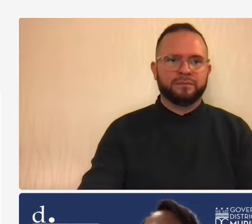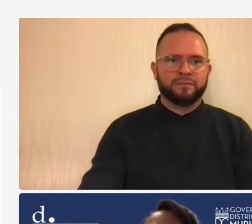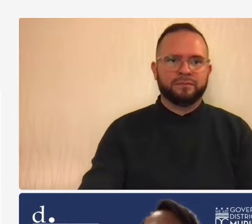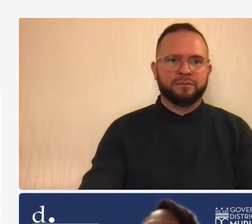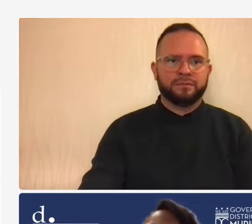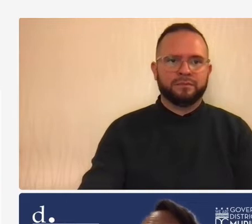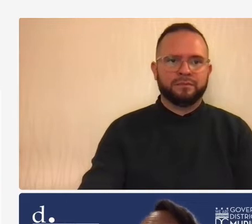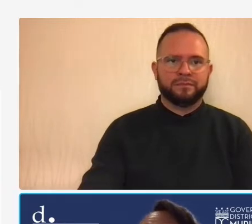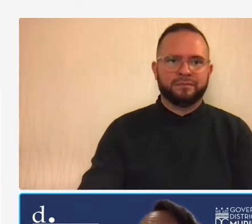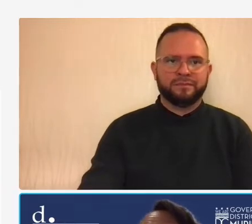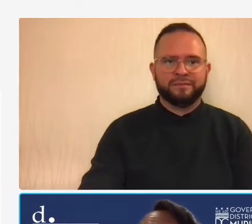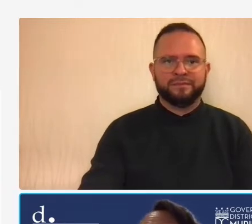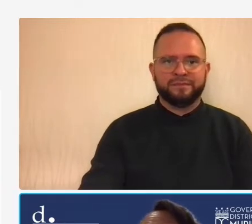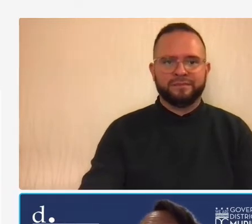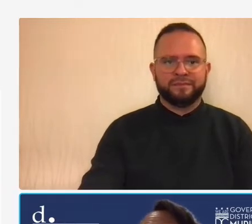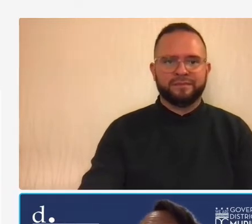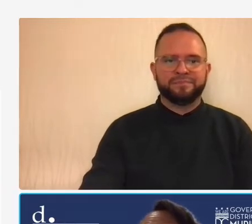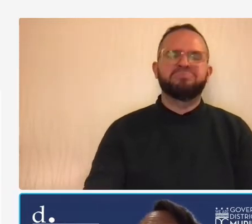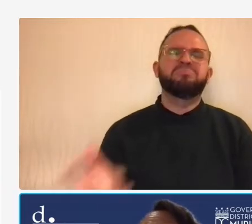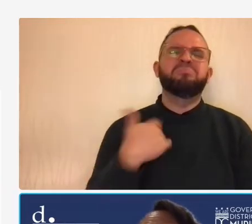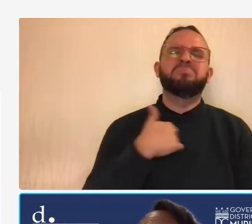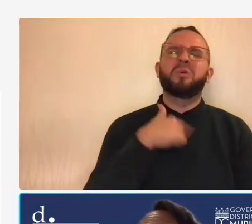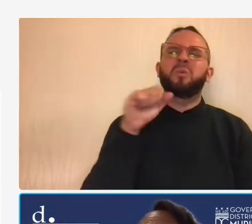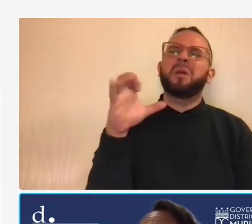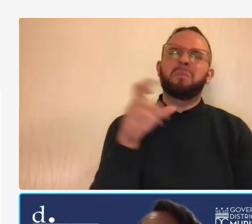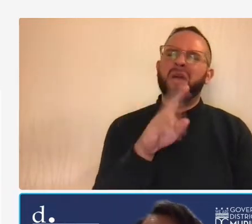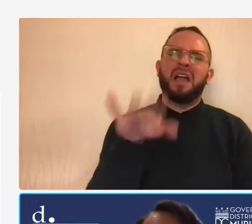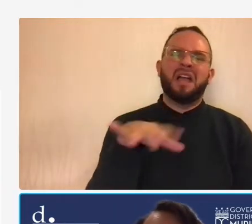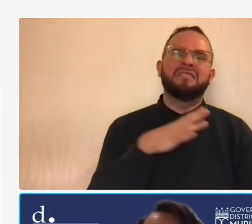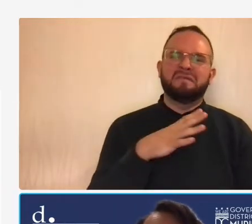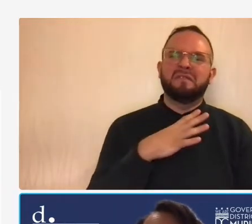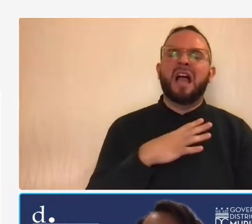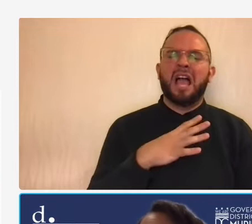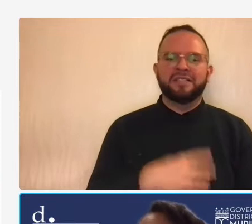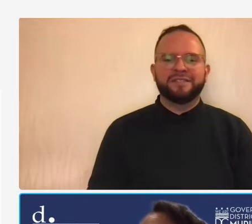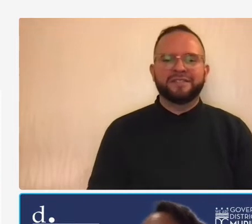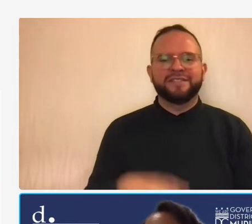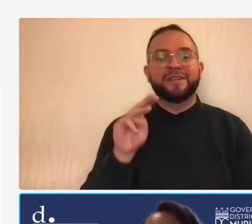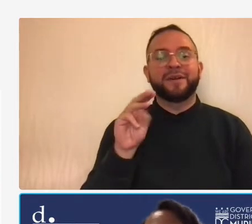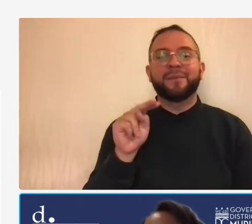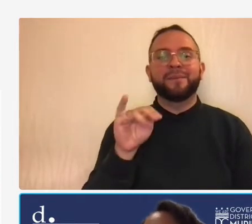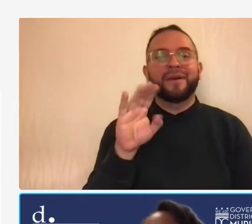we can come back to it monica okay all right okay thank you so much